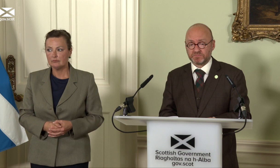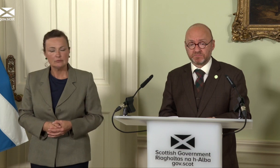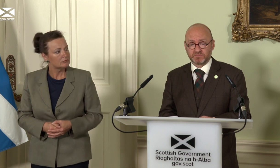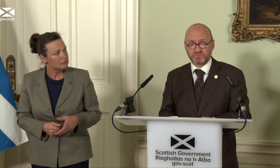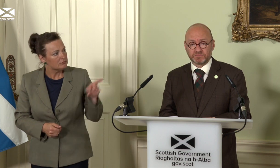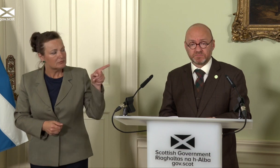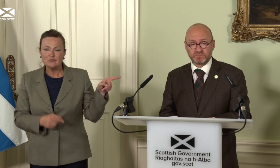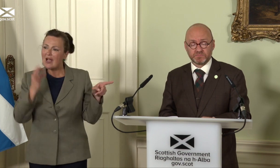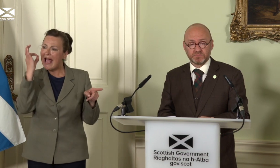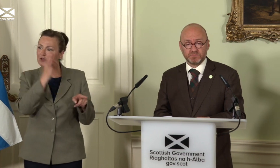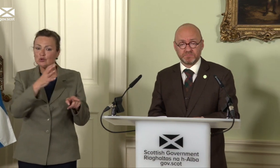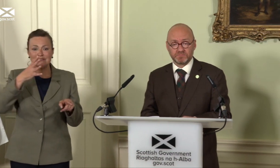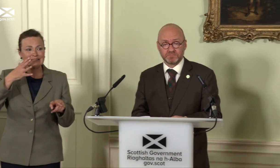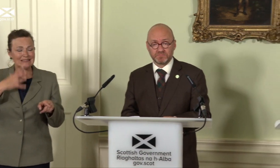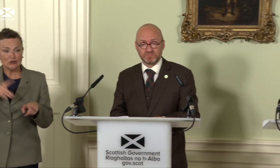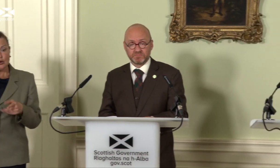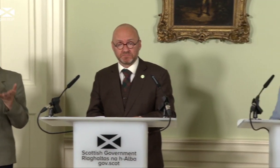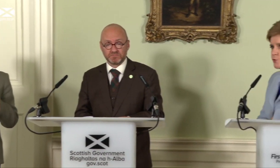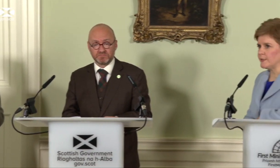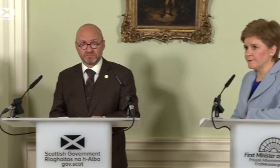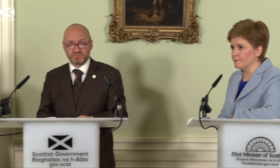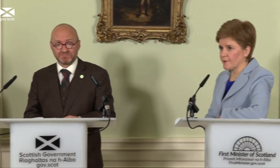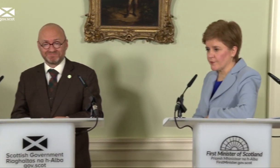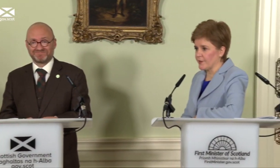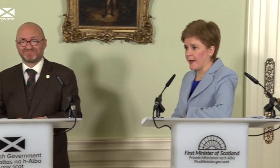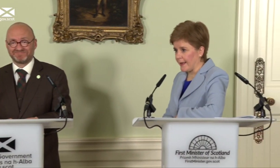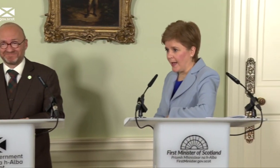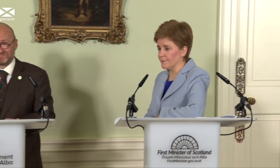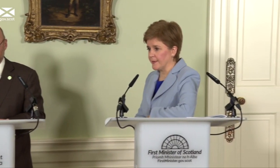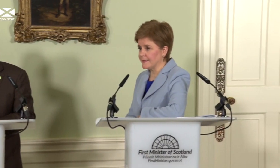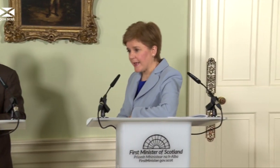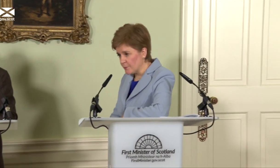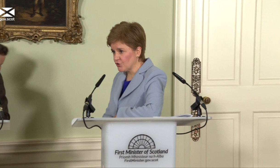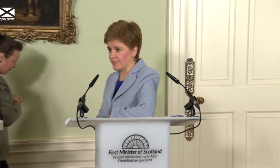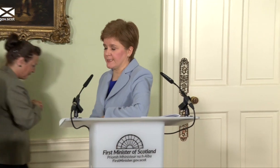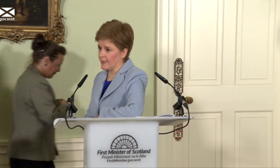Well, Simon, I will leave it to you, if you want to go even further than I have in demonstrating